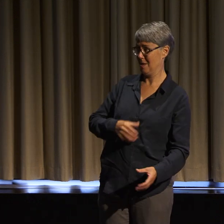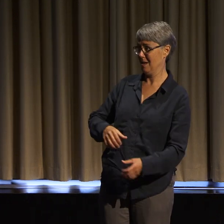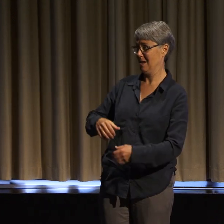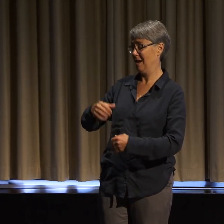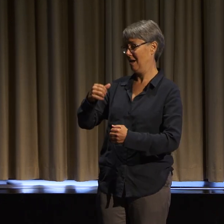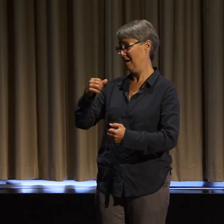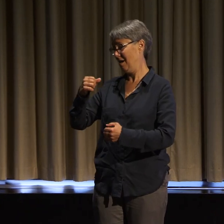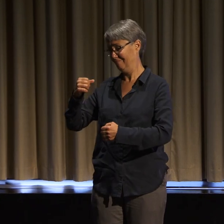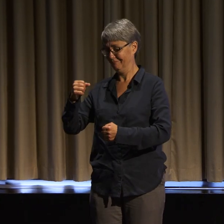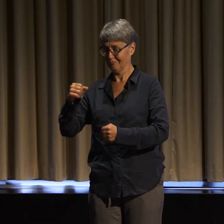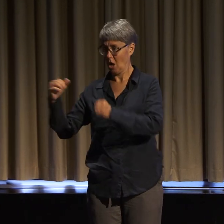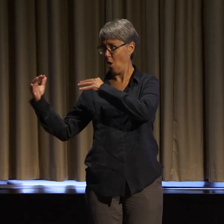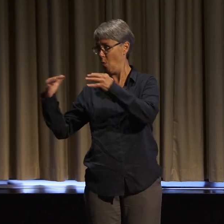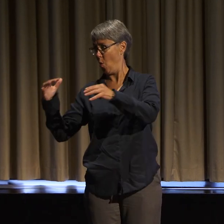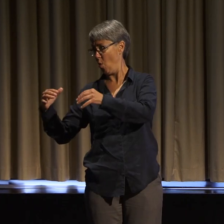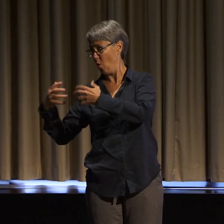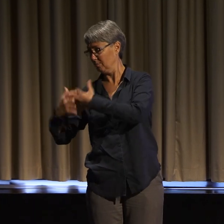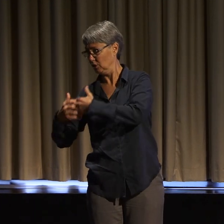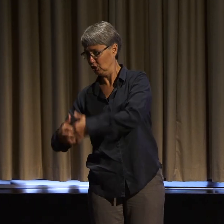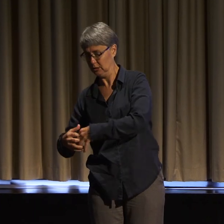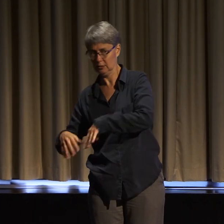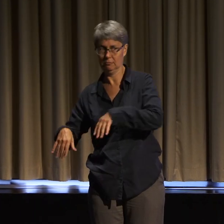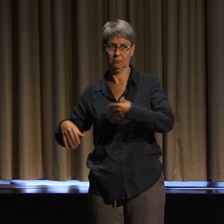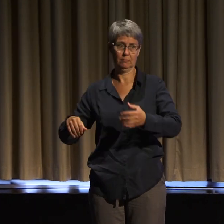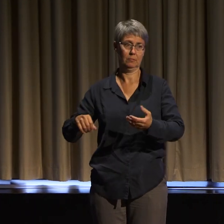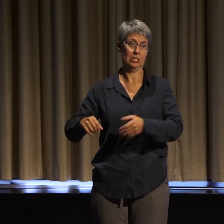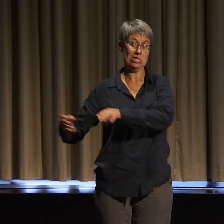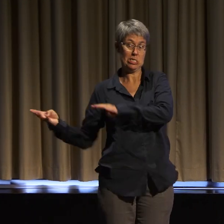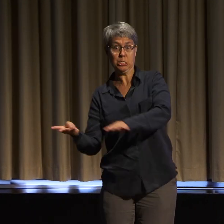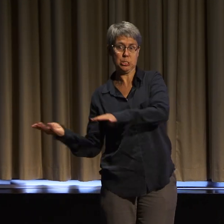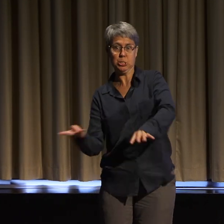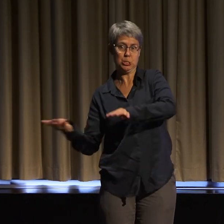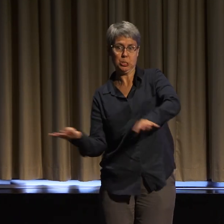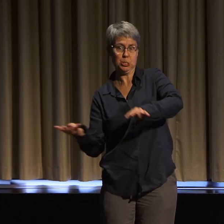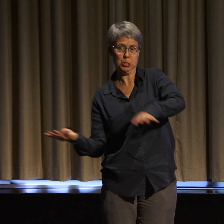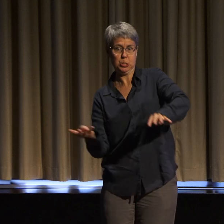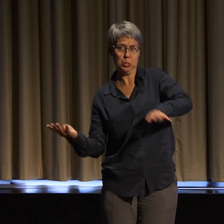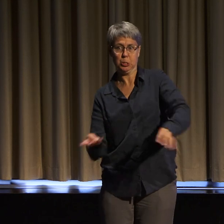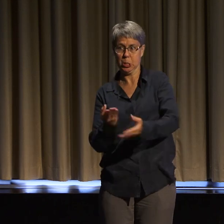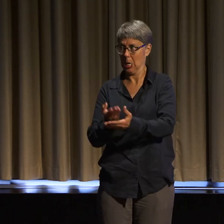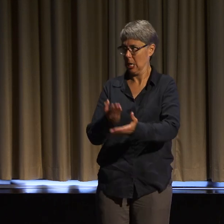treat each other and ourselves. Because most of us treat ourselves in ways